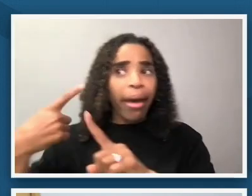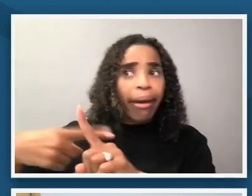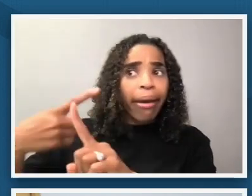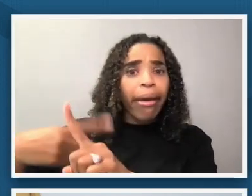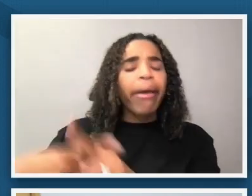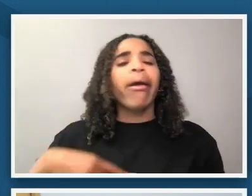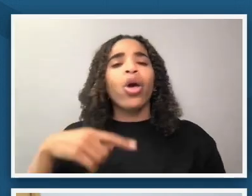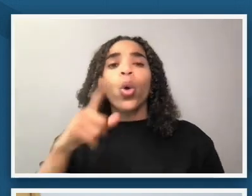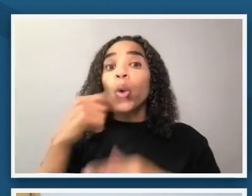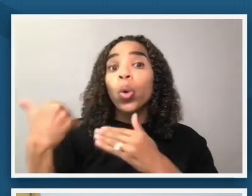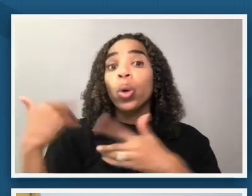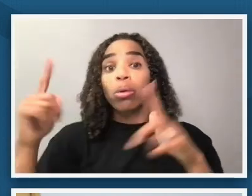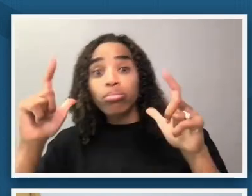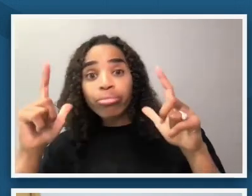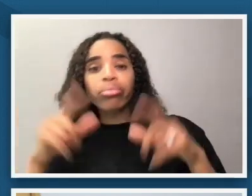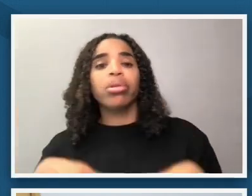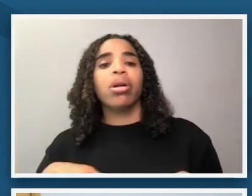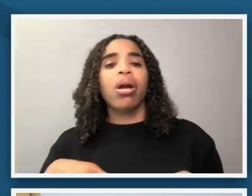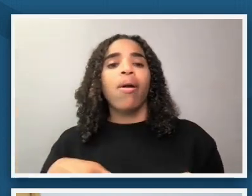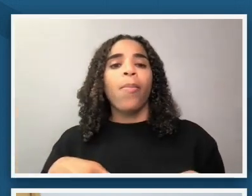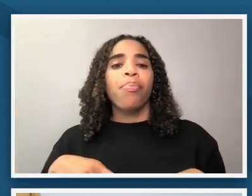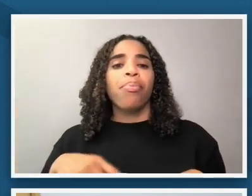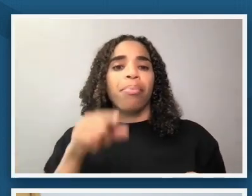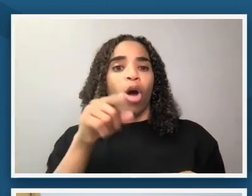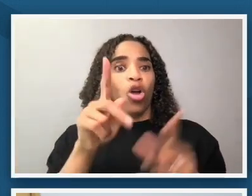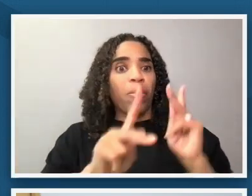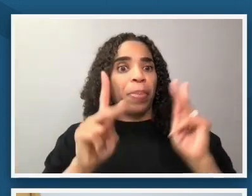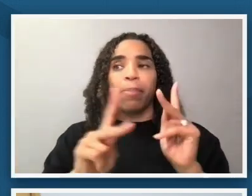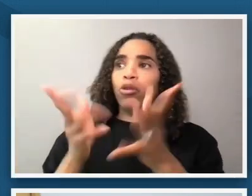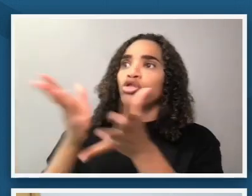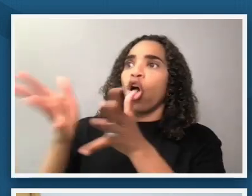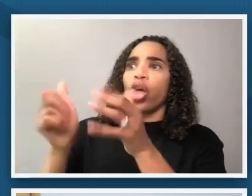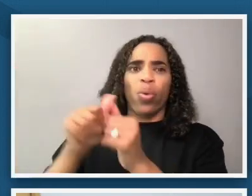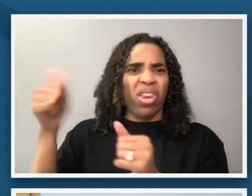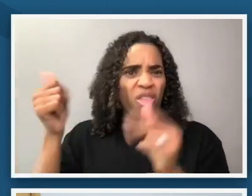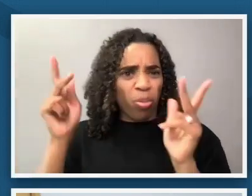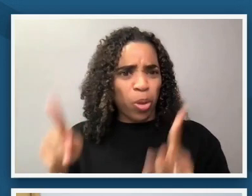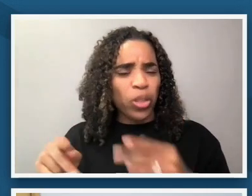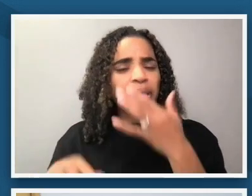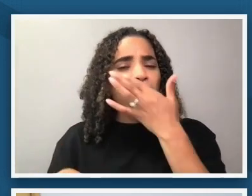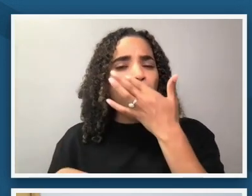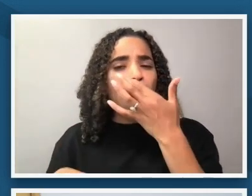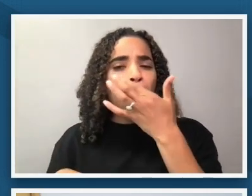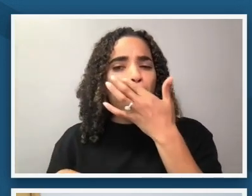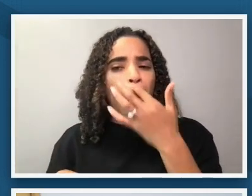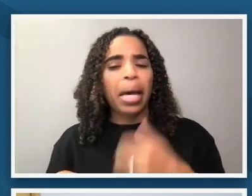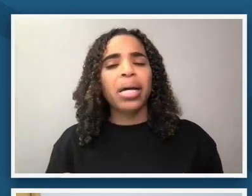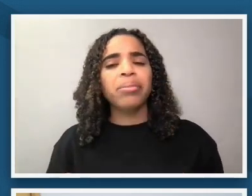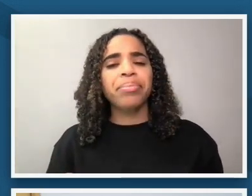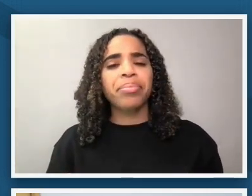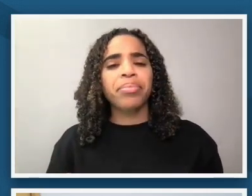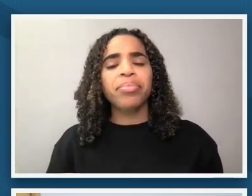are they in dialogue with someone similarly to what you said elizabeth